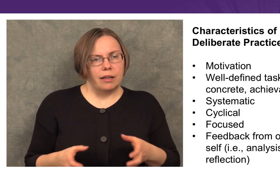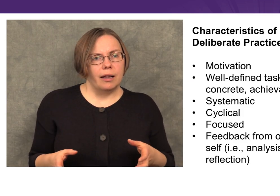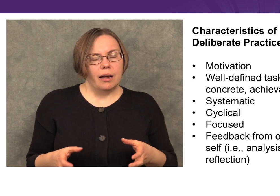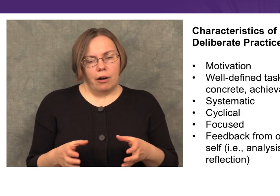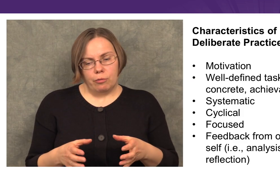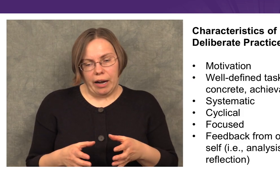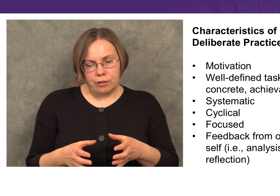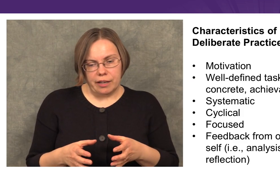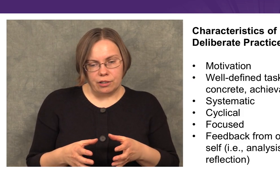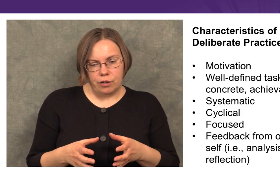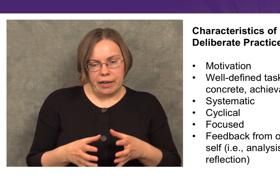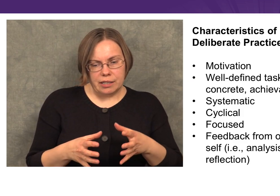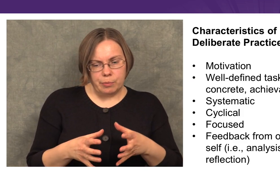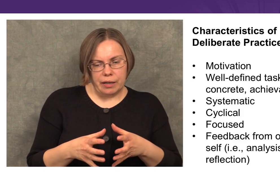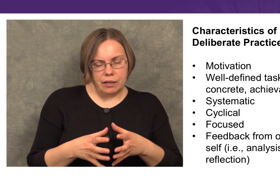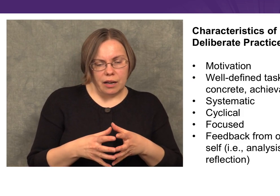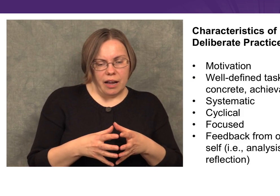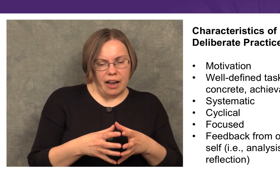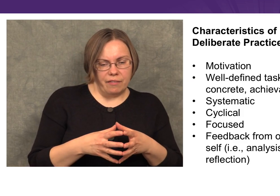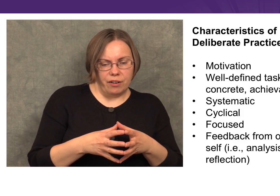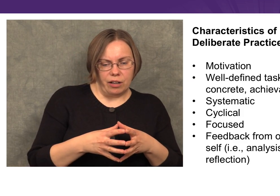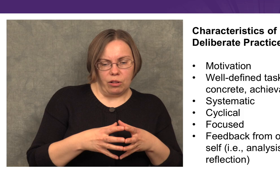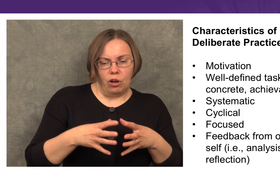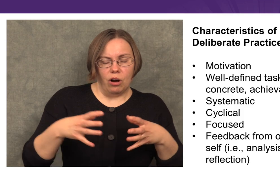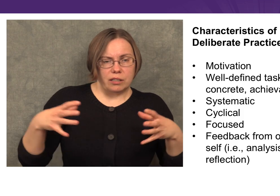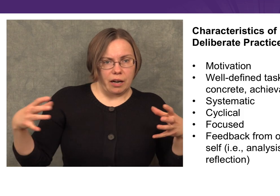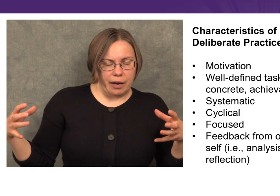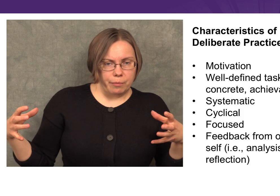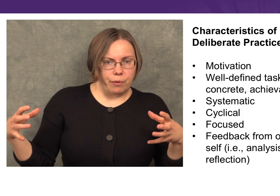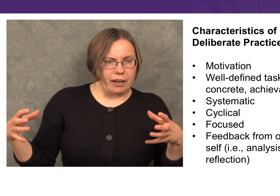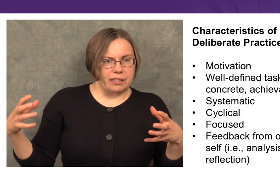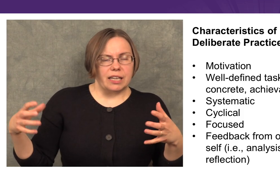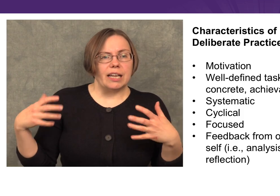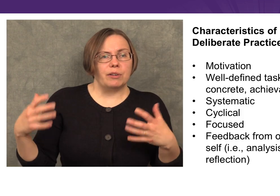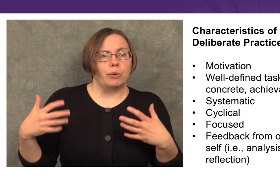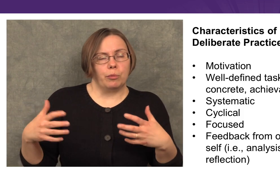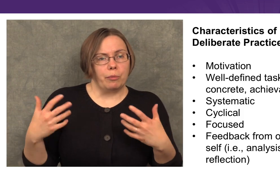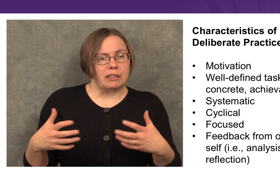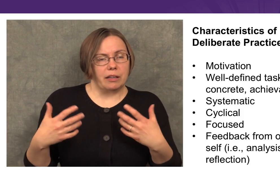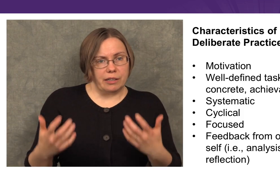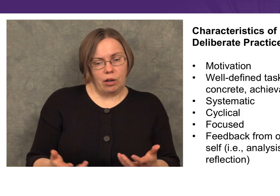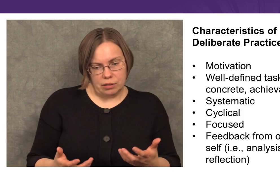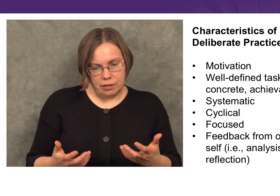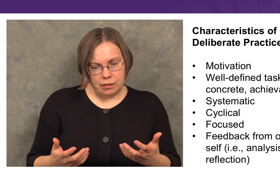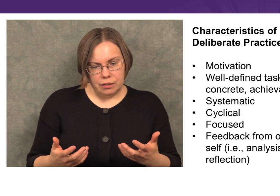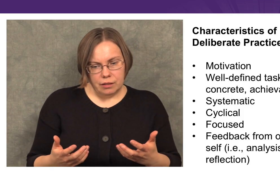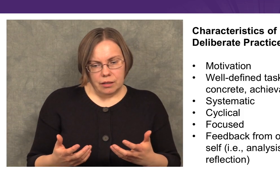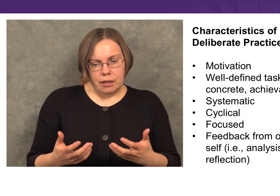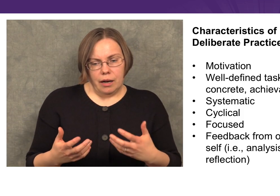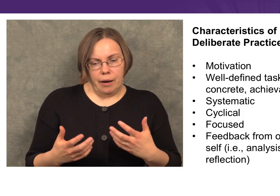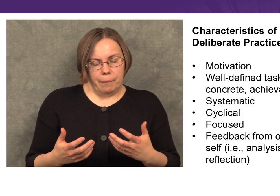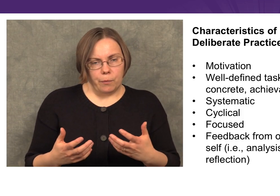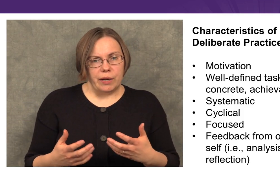rather than trying to spend a very long time practicing even when we’re mentally exhausted.